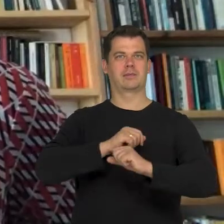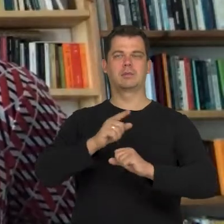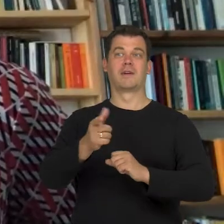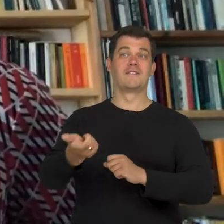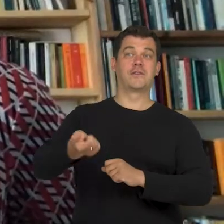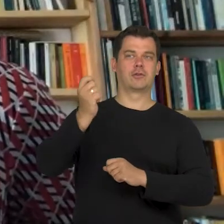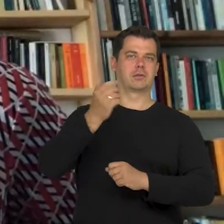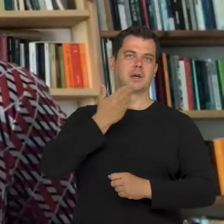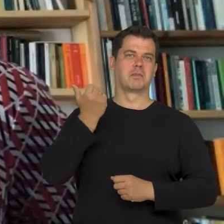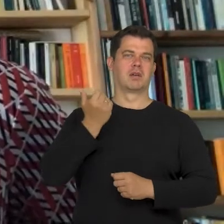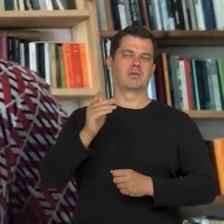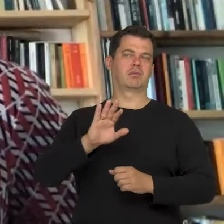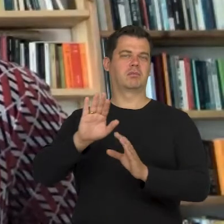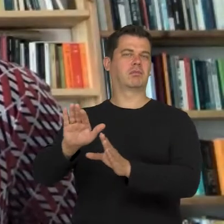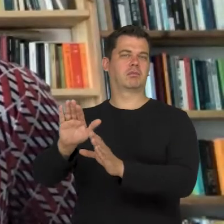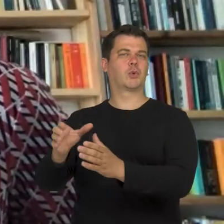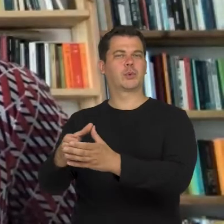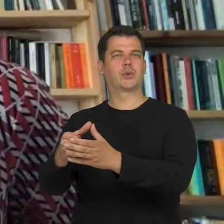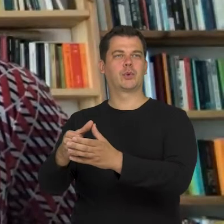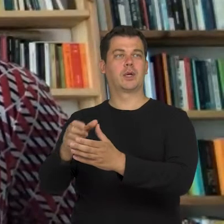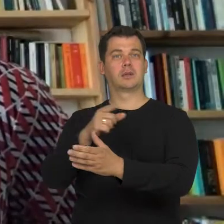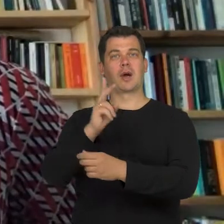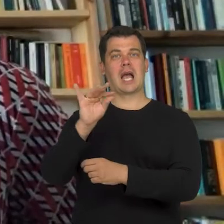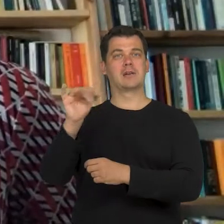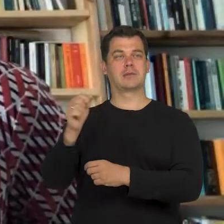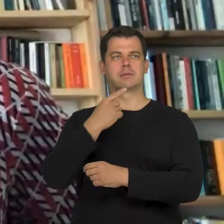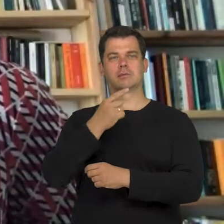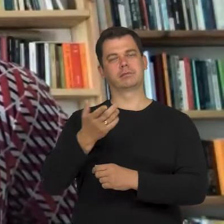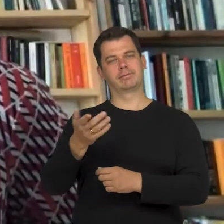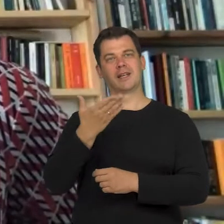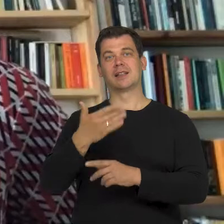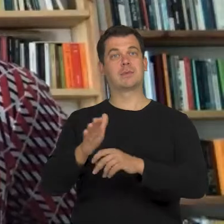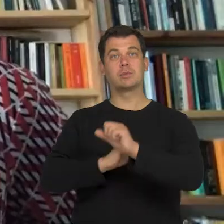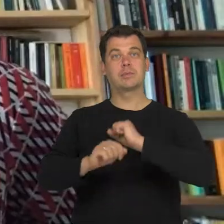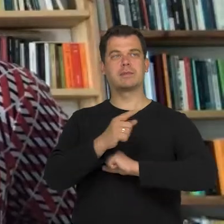and this may come from the thing you mentioned, Kasia. That this disability is always put in the foreground.